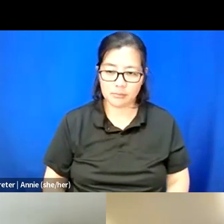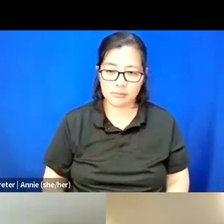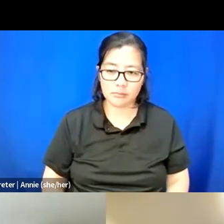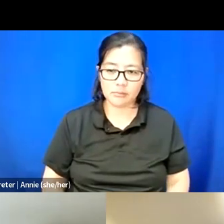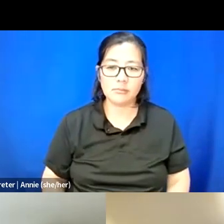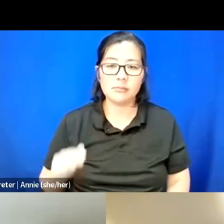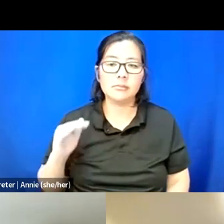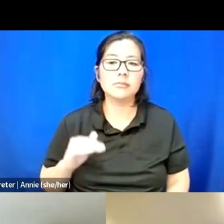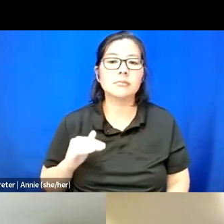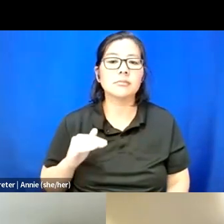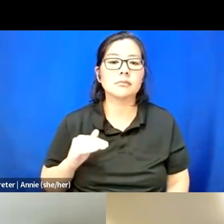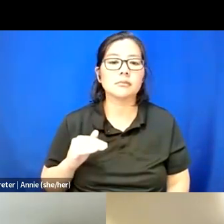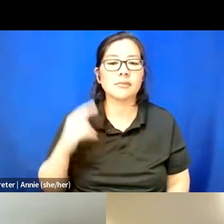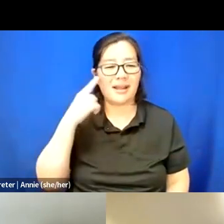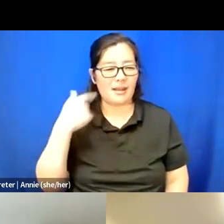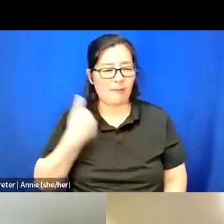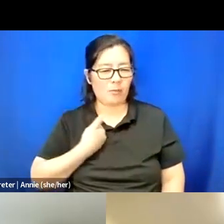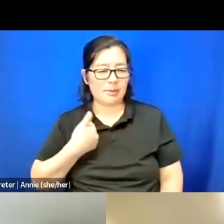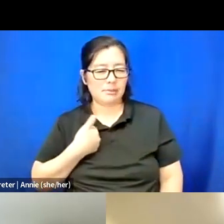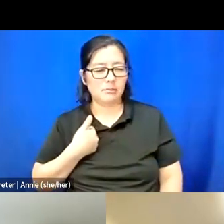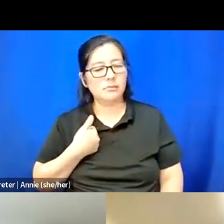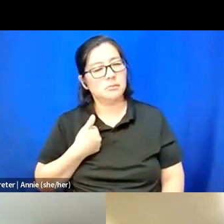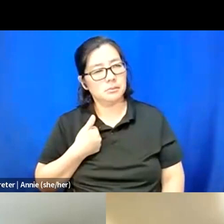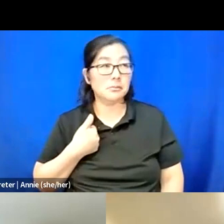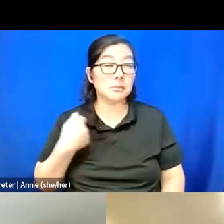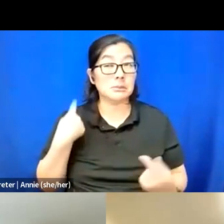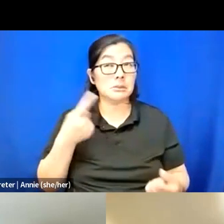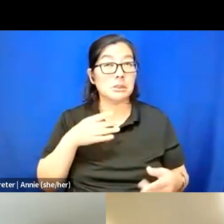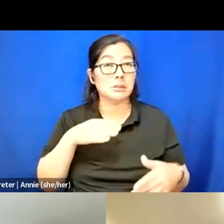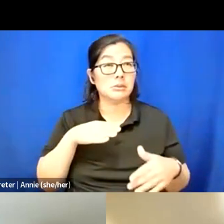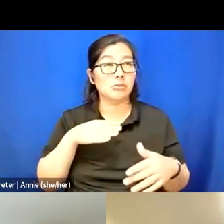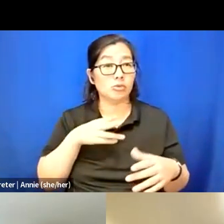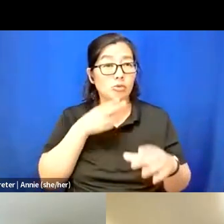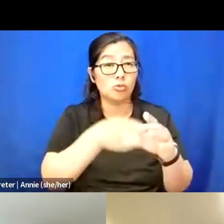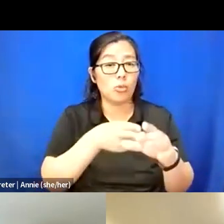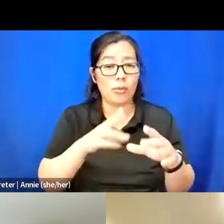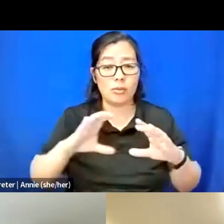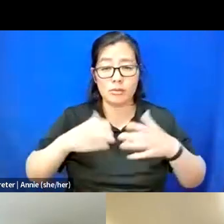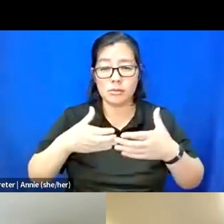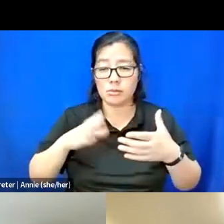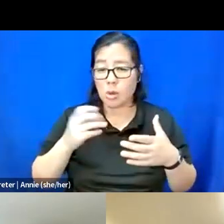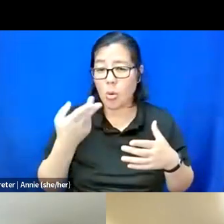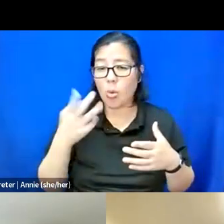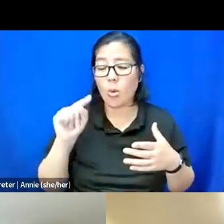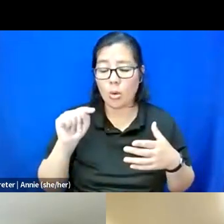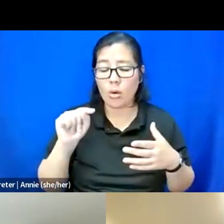I think for me, since I came into the cohort as a part of a collaboration on --